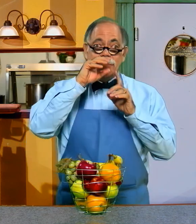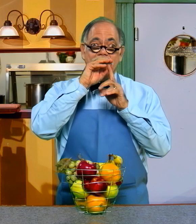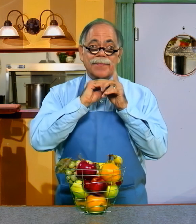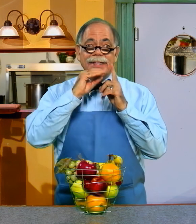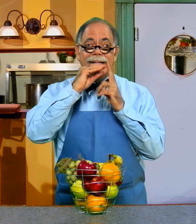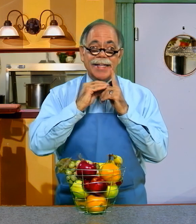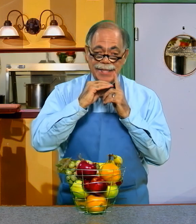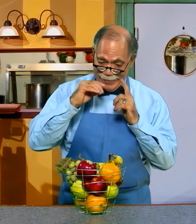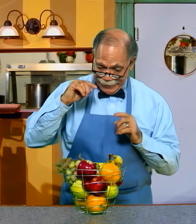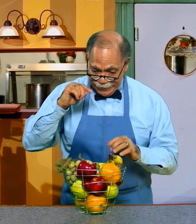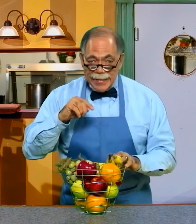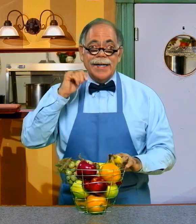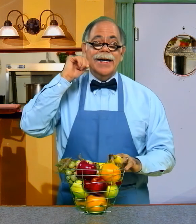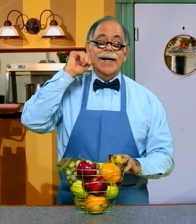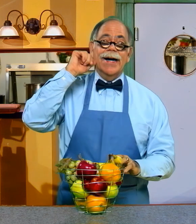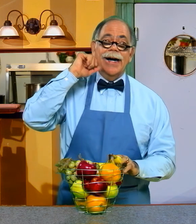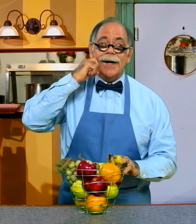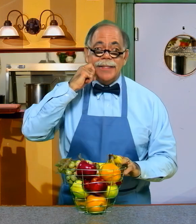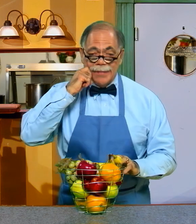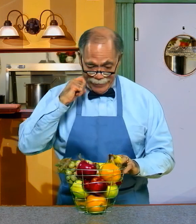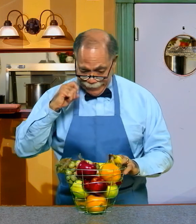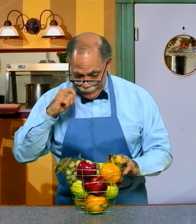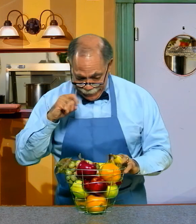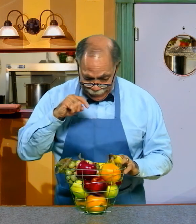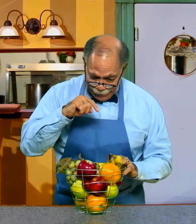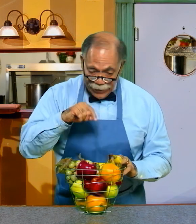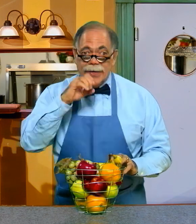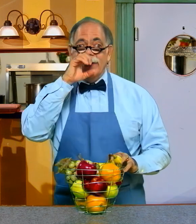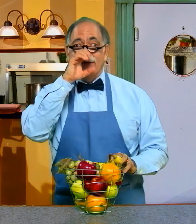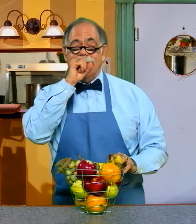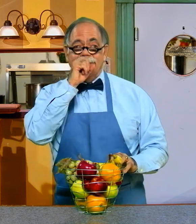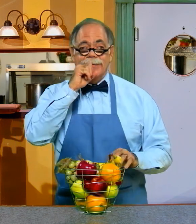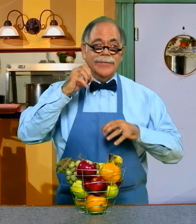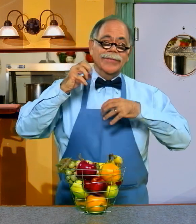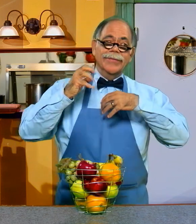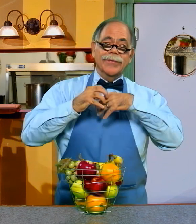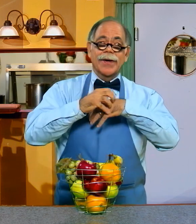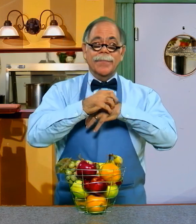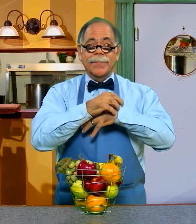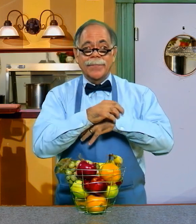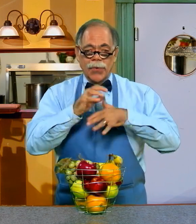BANANAS, APPLES, ORANGES, GRAPES.